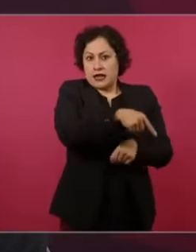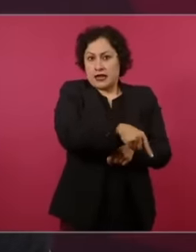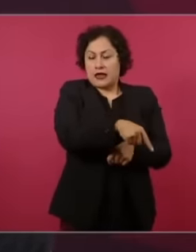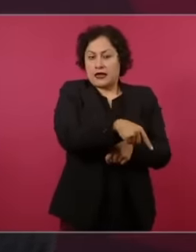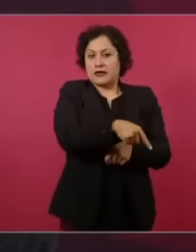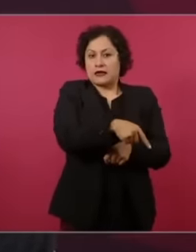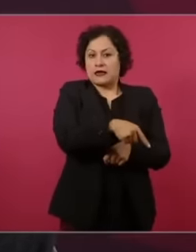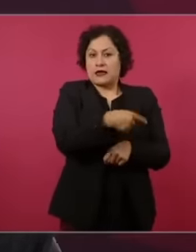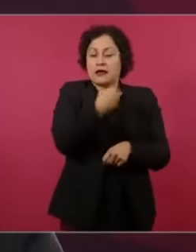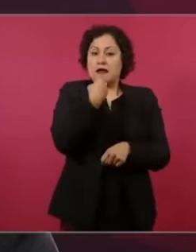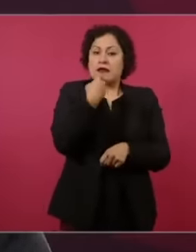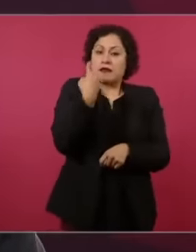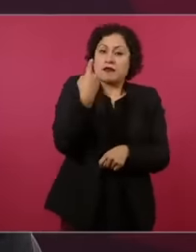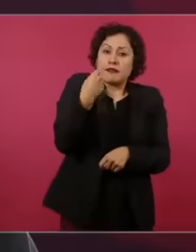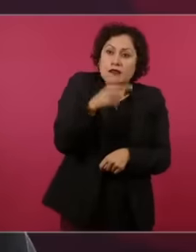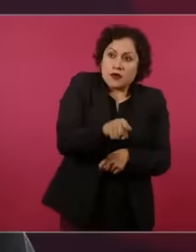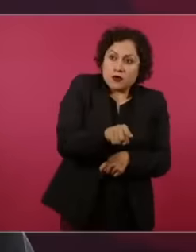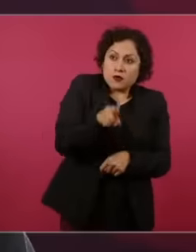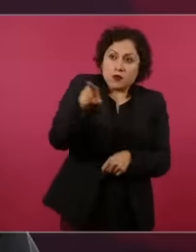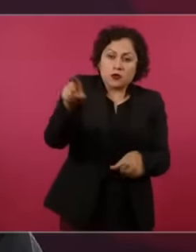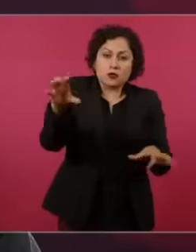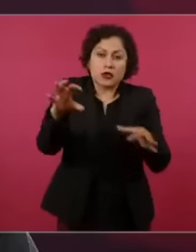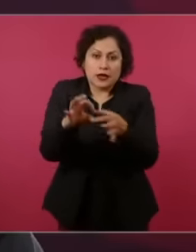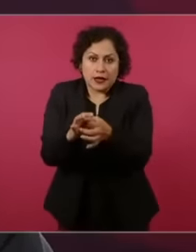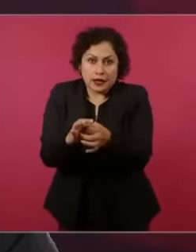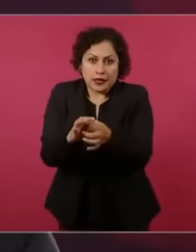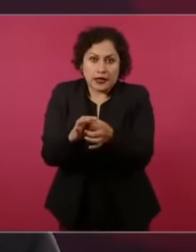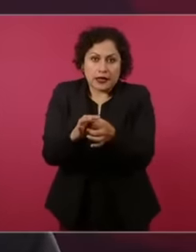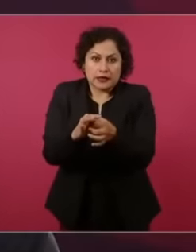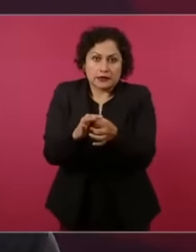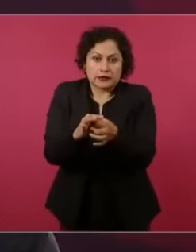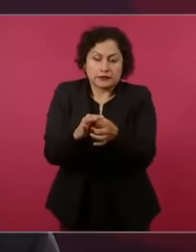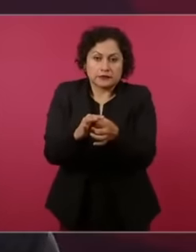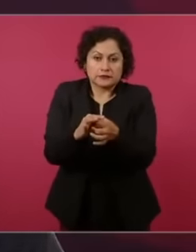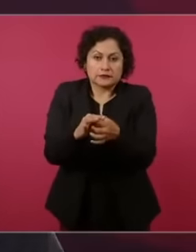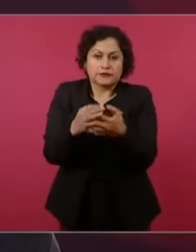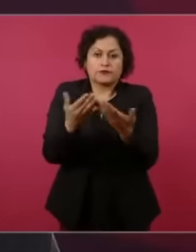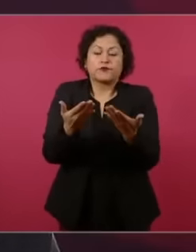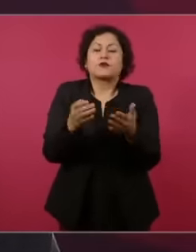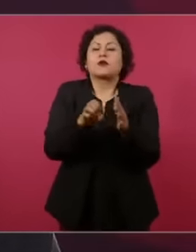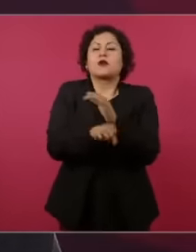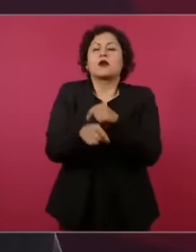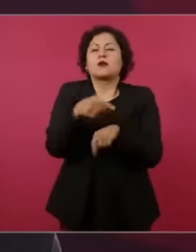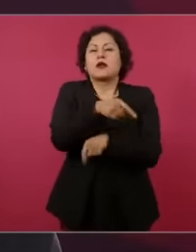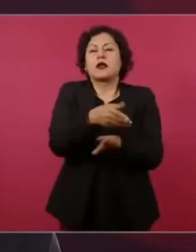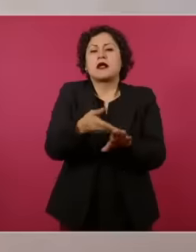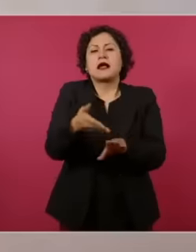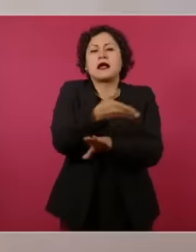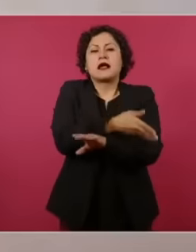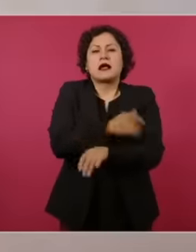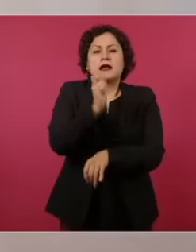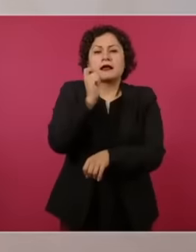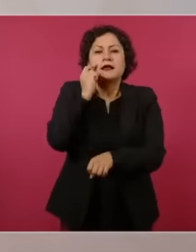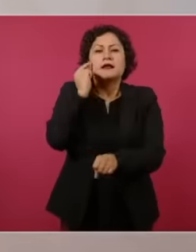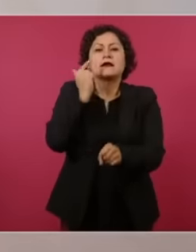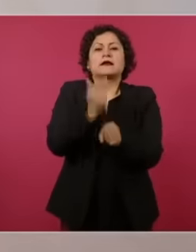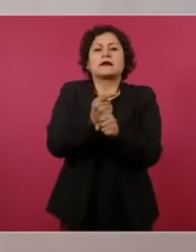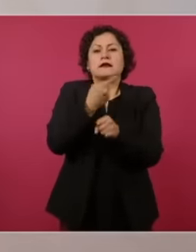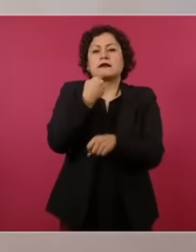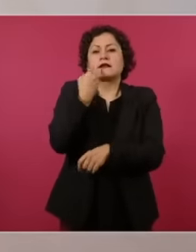the crimes of corruption and operations with resources of illicit origin that